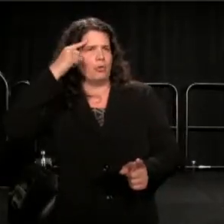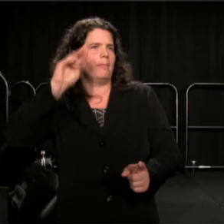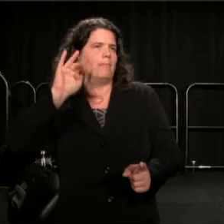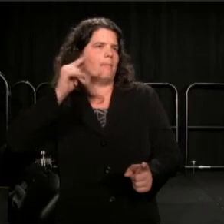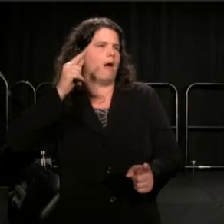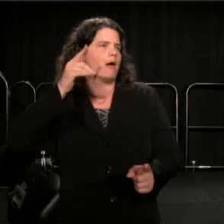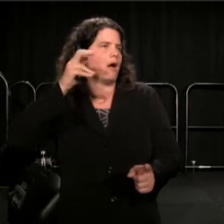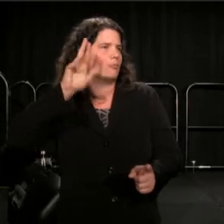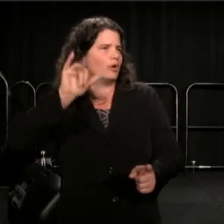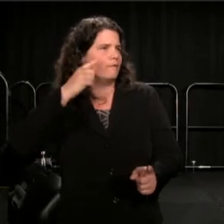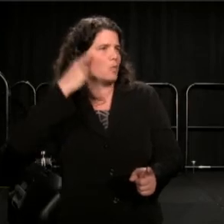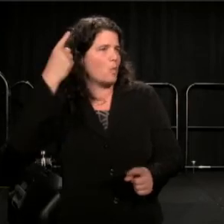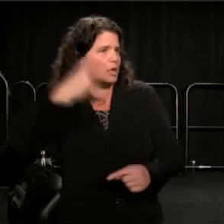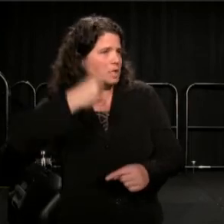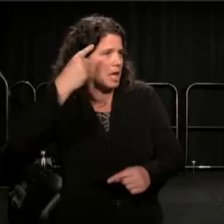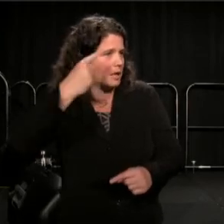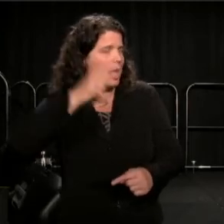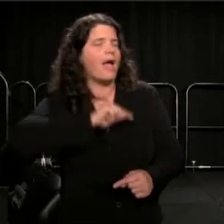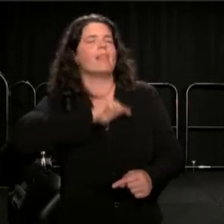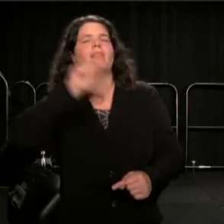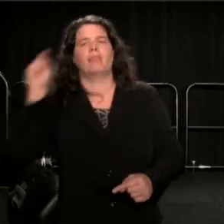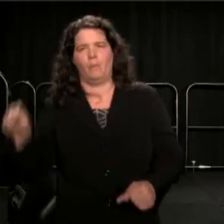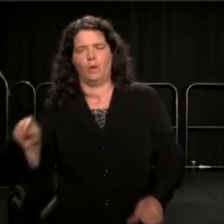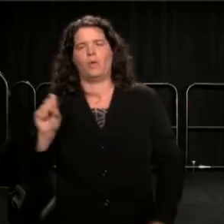and then we go to Selma,